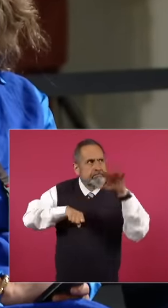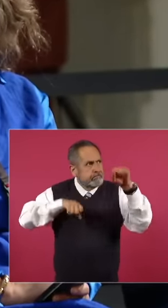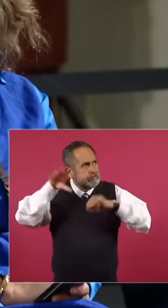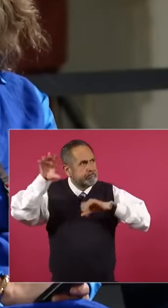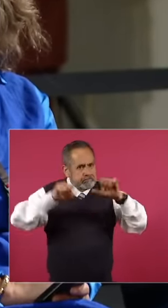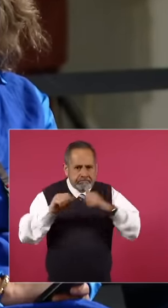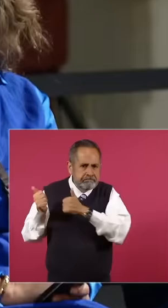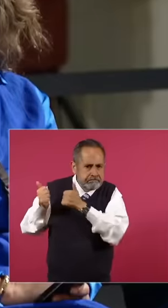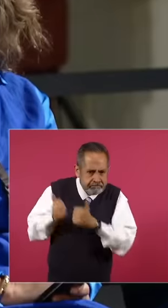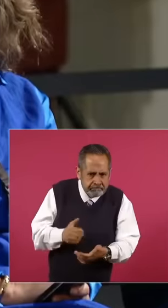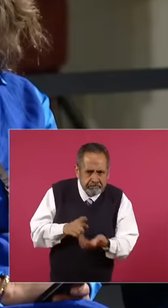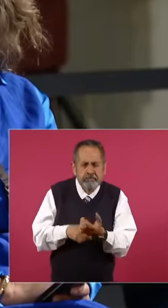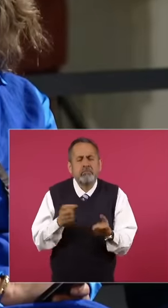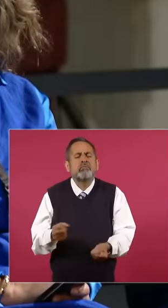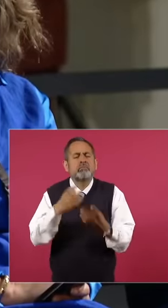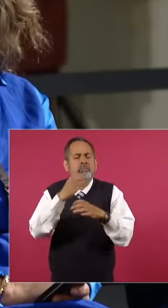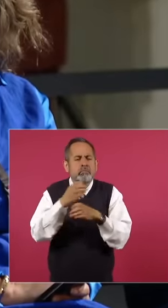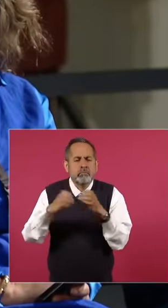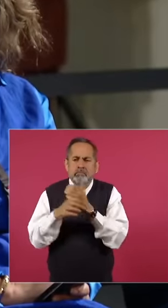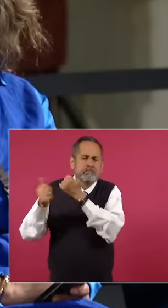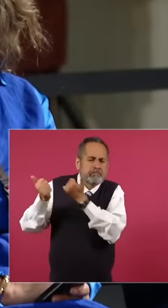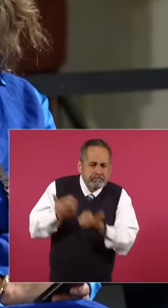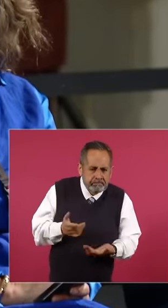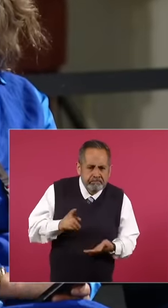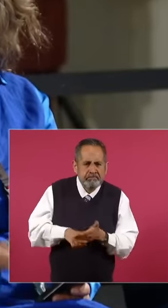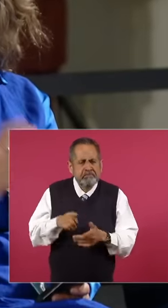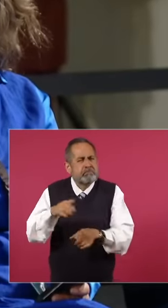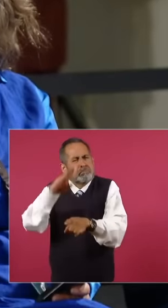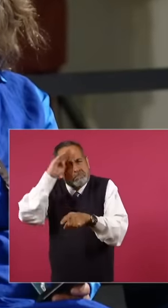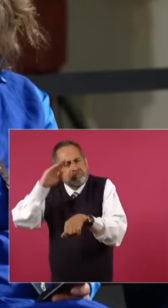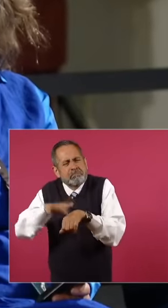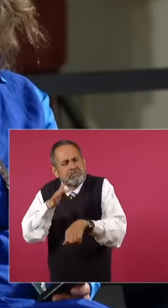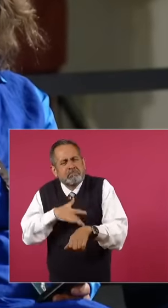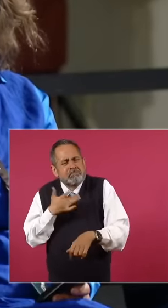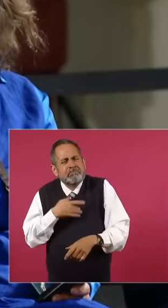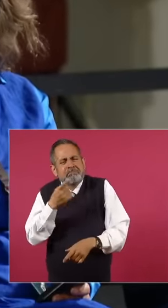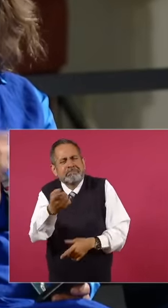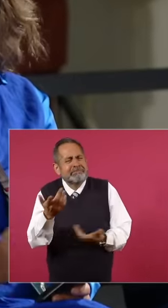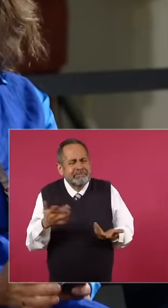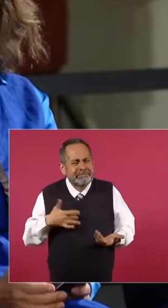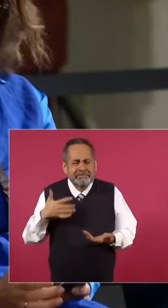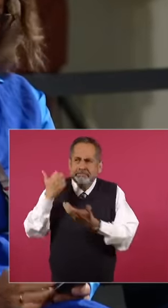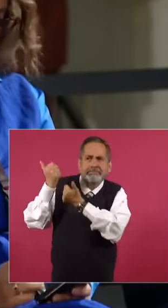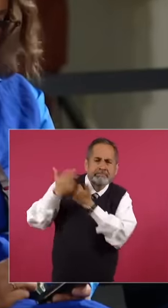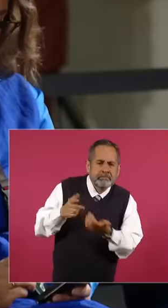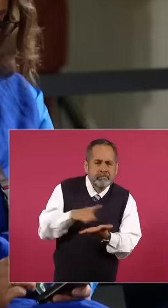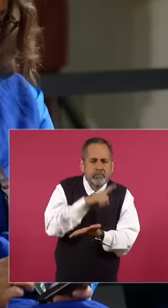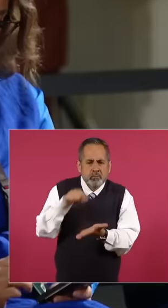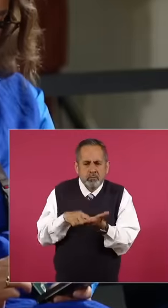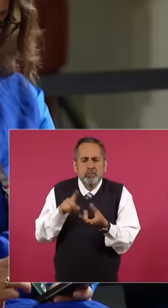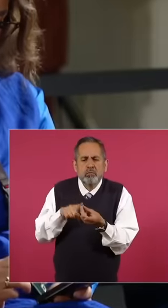how many pieces were recovered at any given time and where was it that